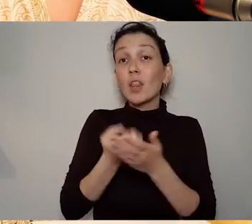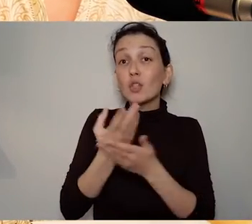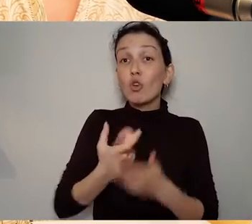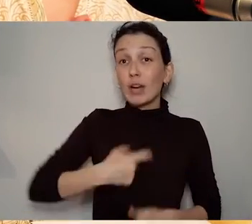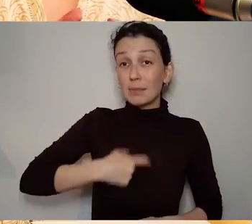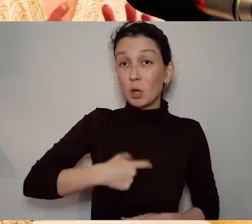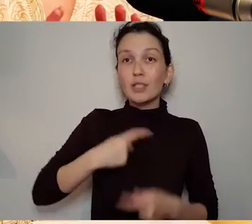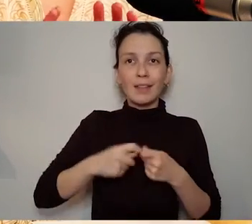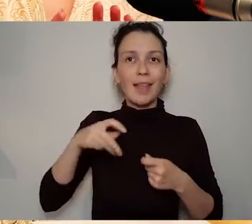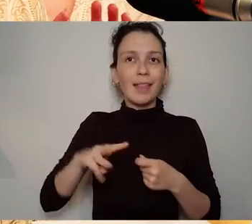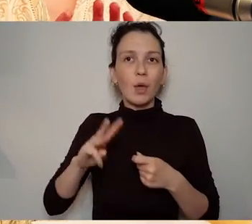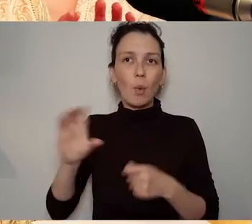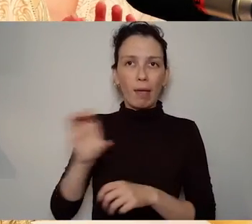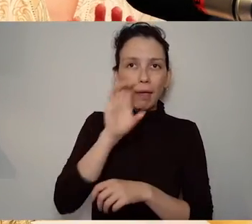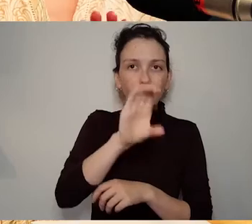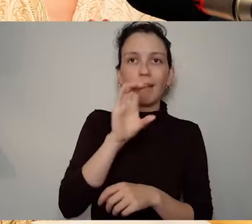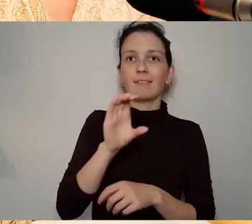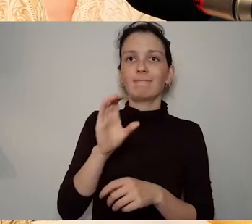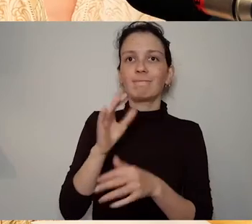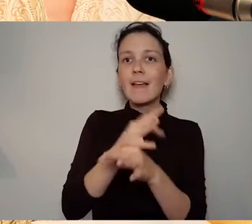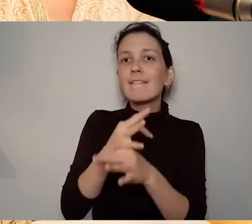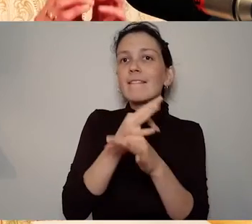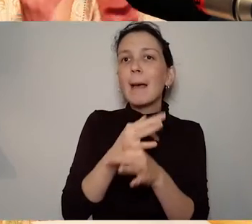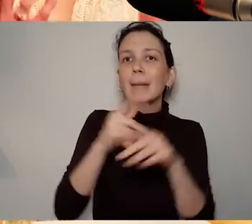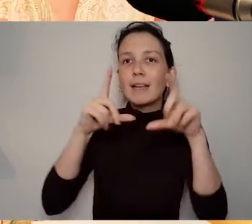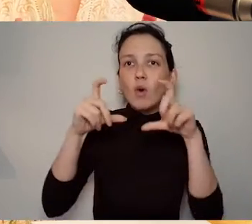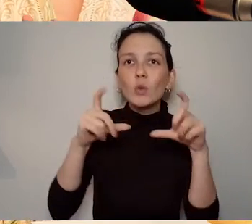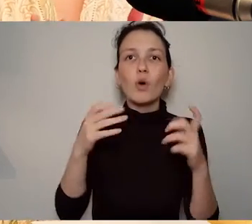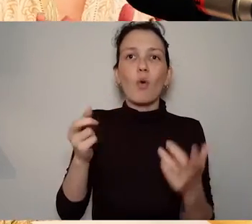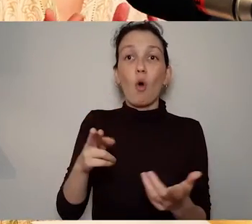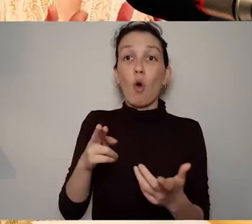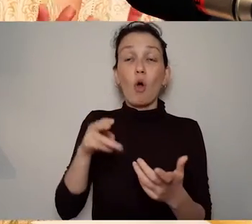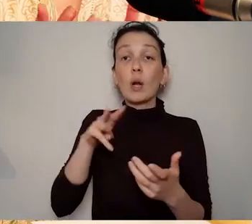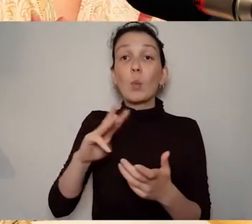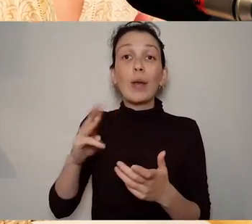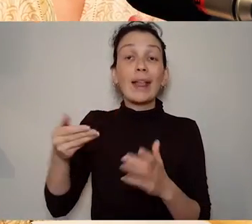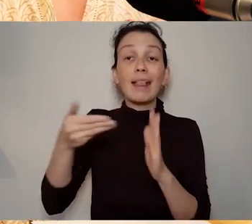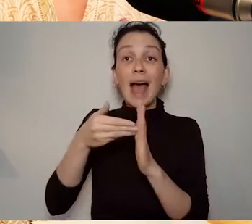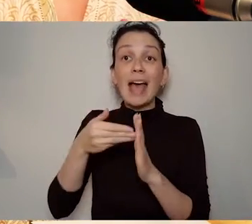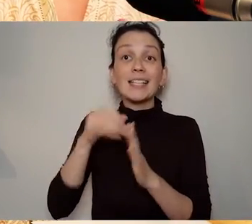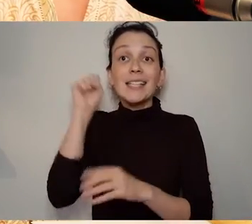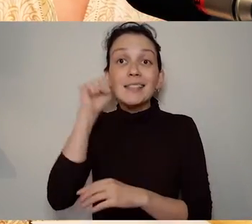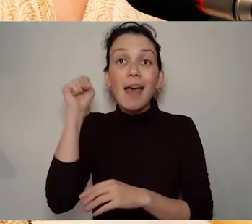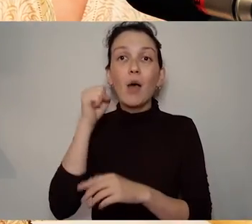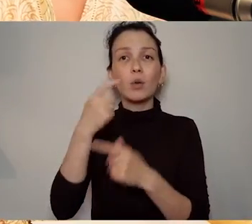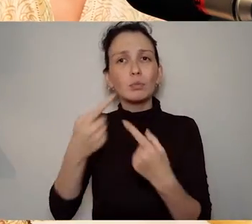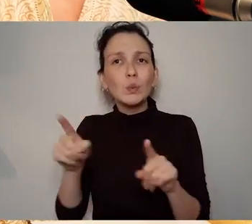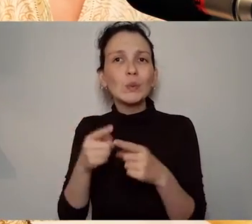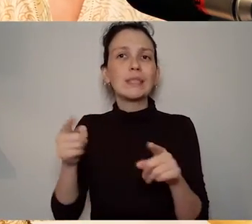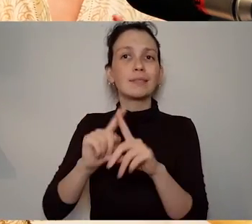And it has become something bigger than than what it seems here because it's become a great